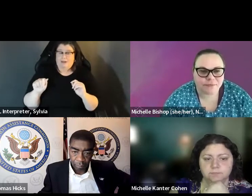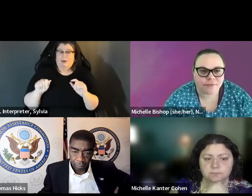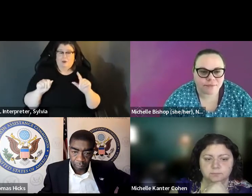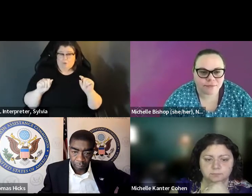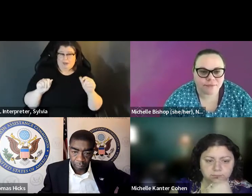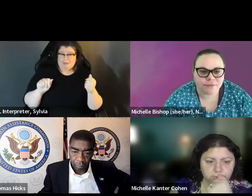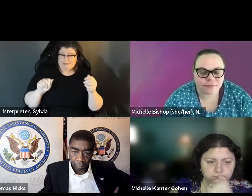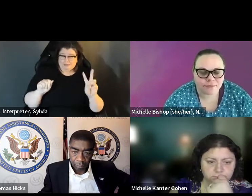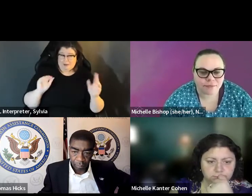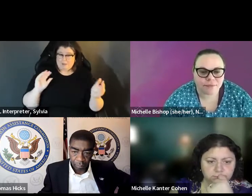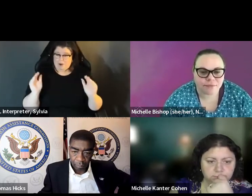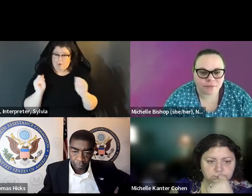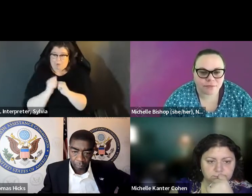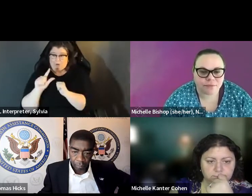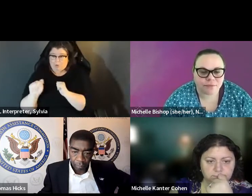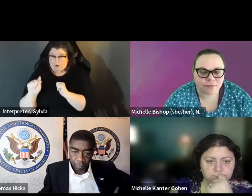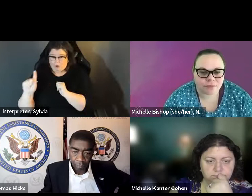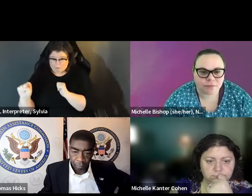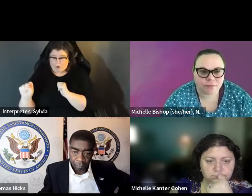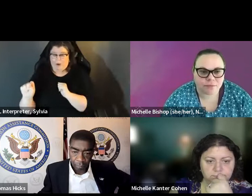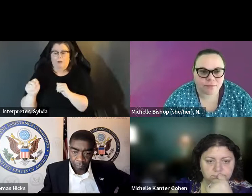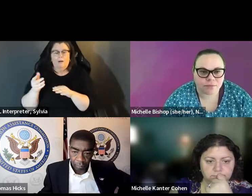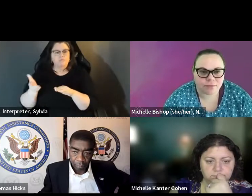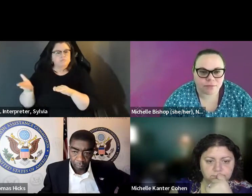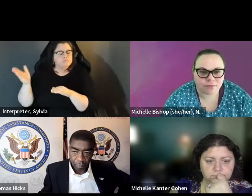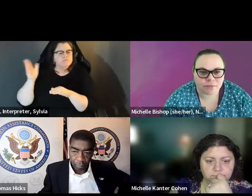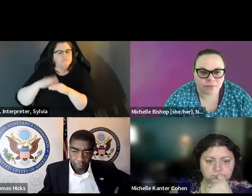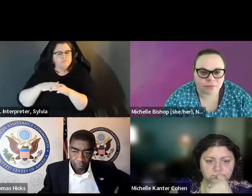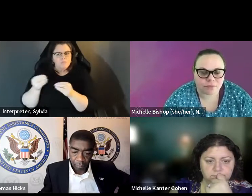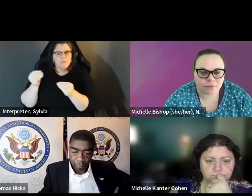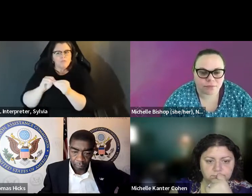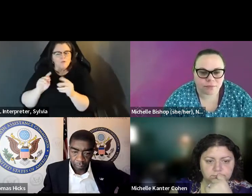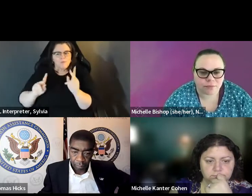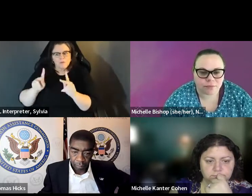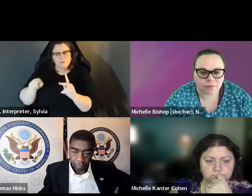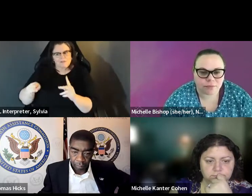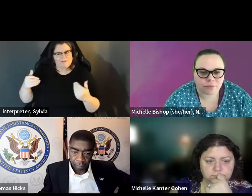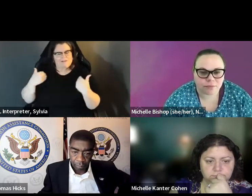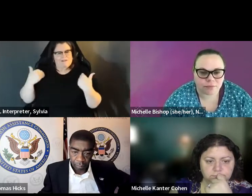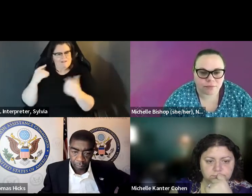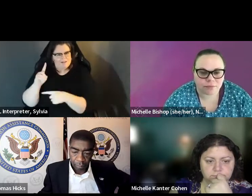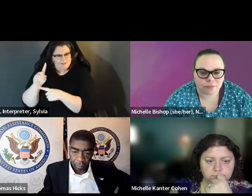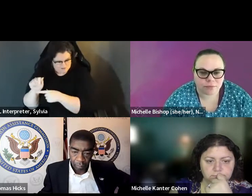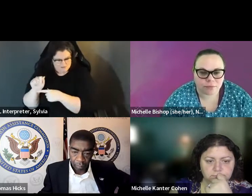the turnout seemed to come up among young people with disabilities. In 2016 and 2020, the increase was much The between 2,016 and 2020. The The increase was much higher.